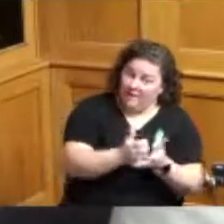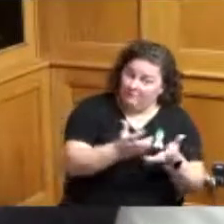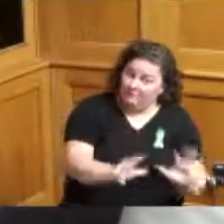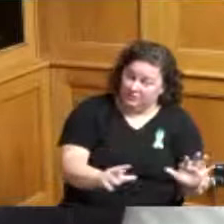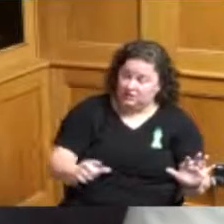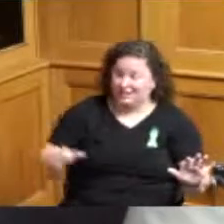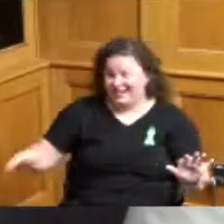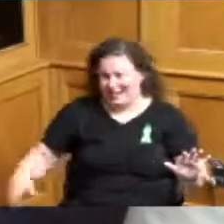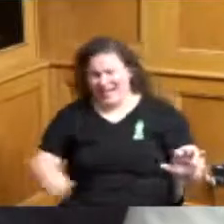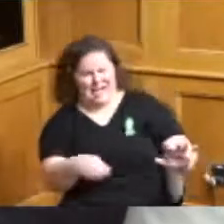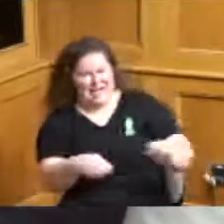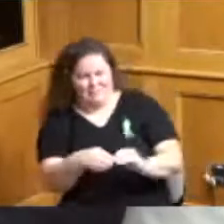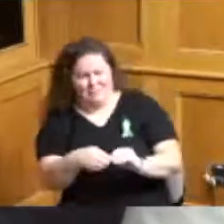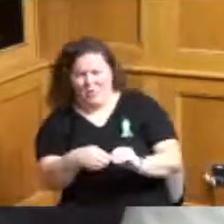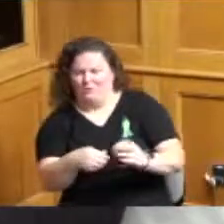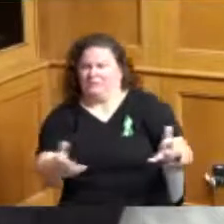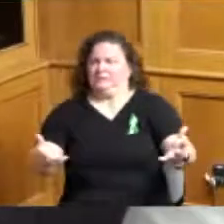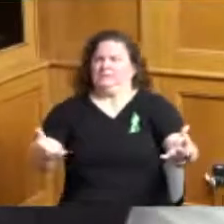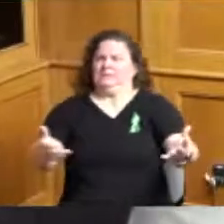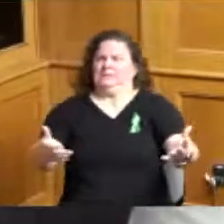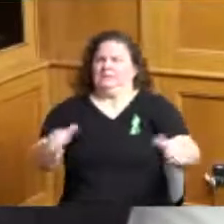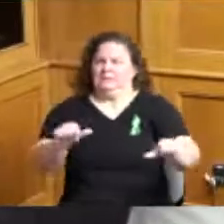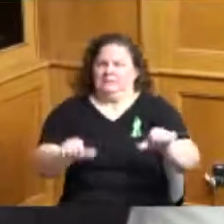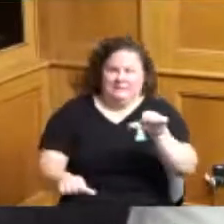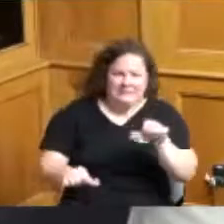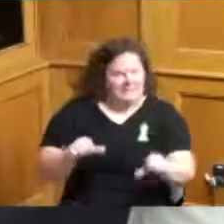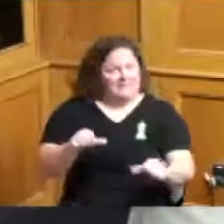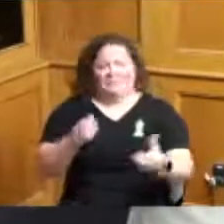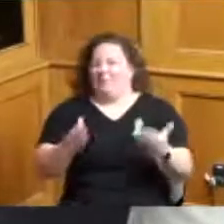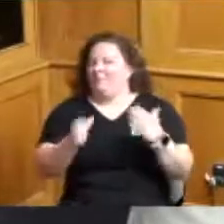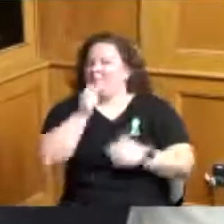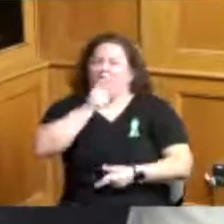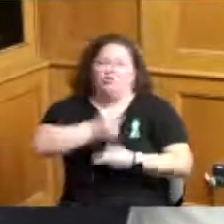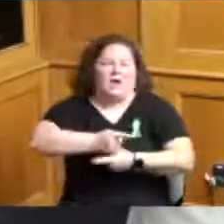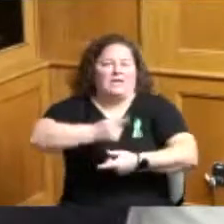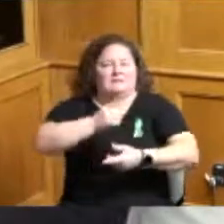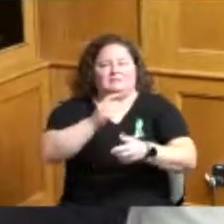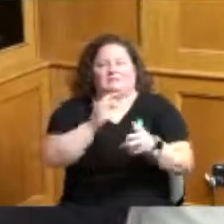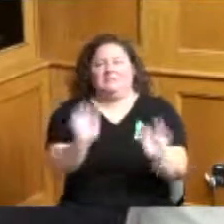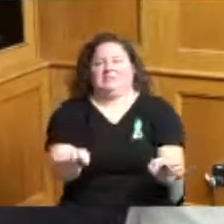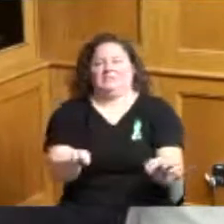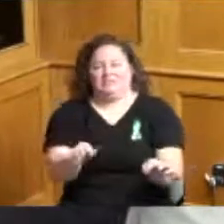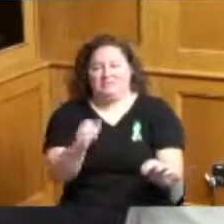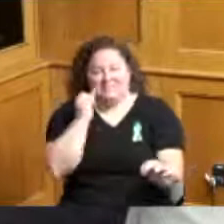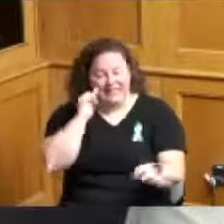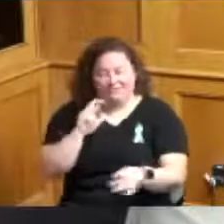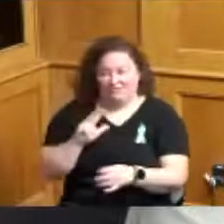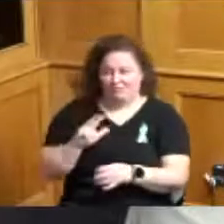but that might not be the right direction if 36,000 that we don't even know or more